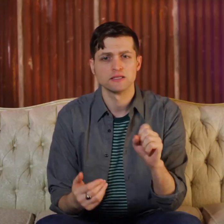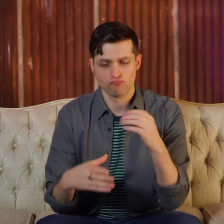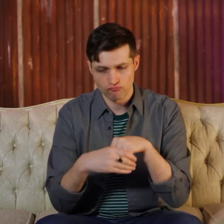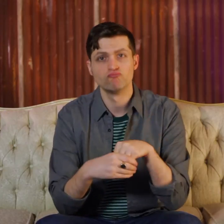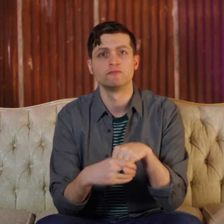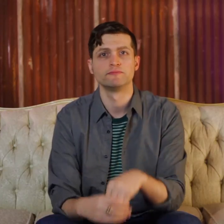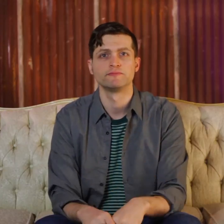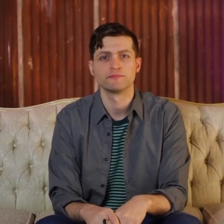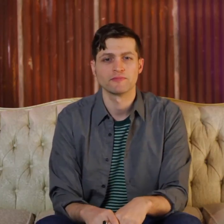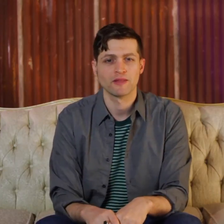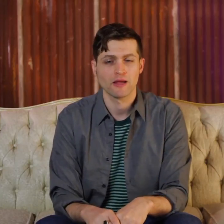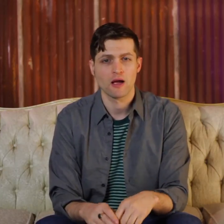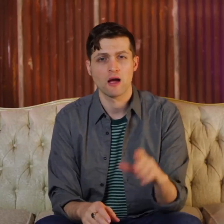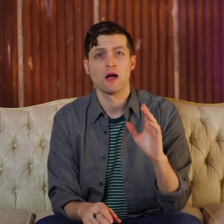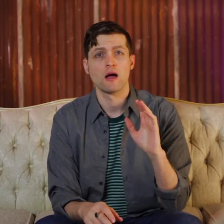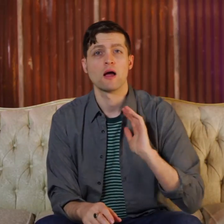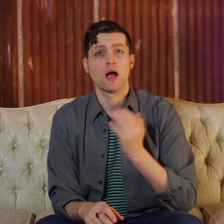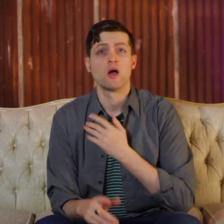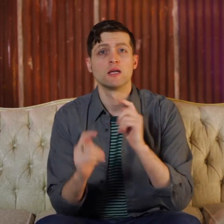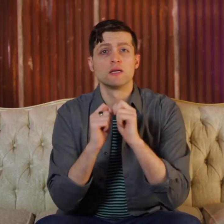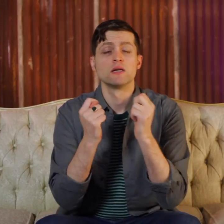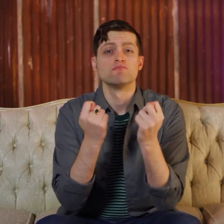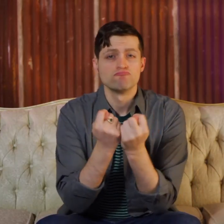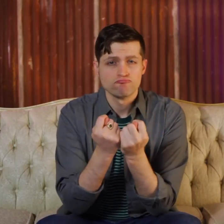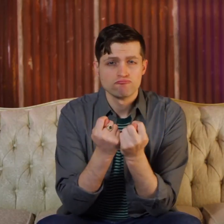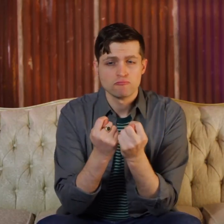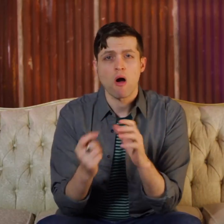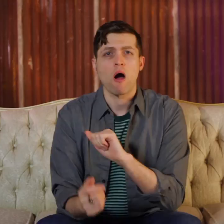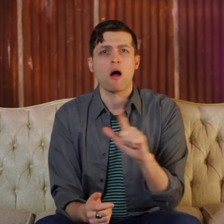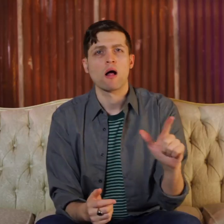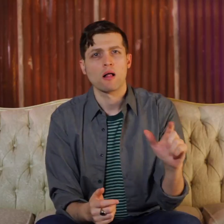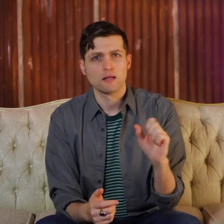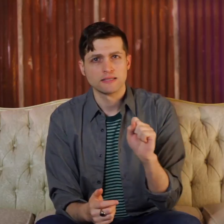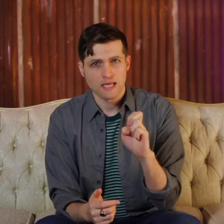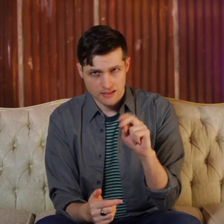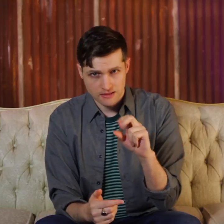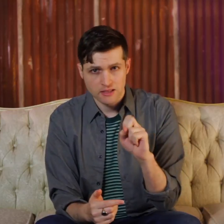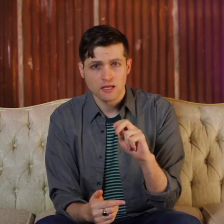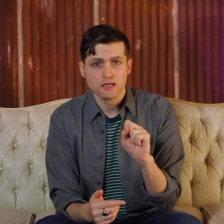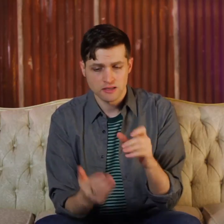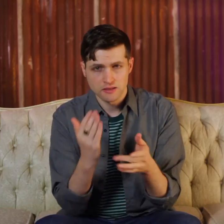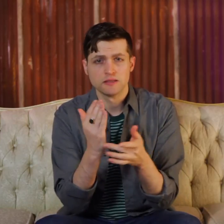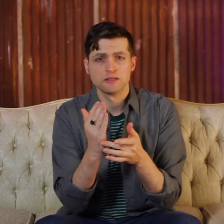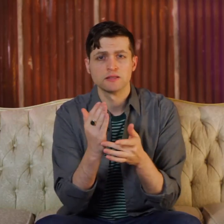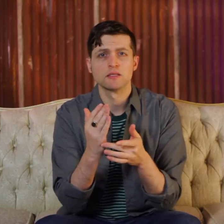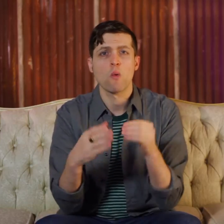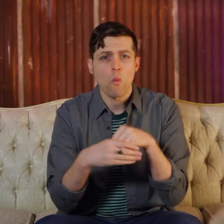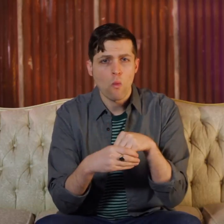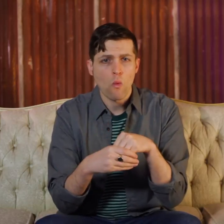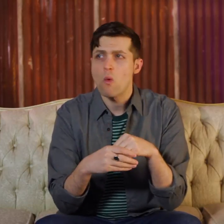Our team (develop & invent) multi-sensory technologies.